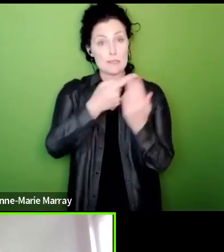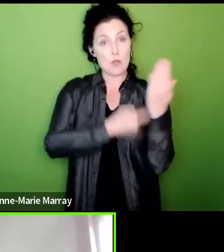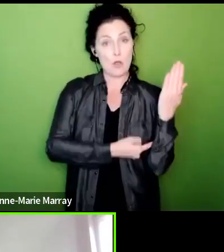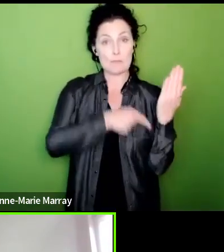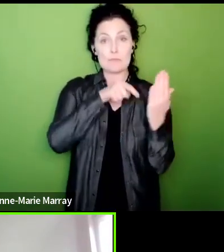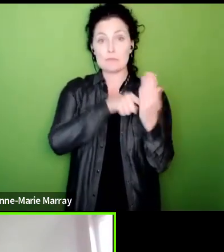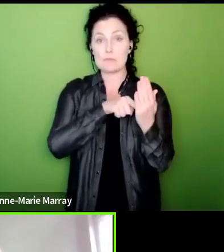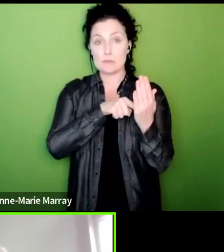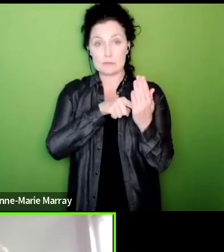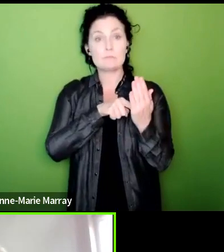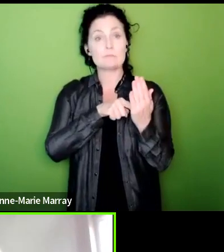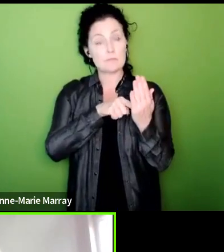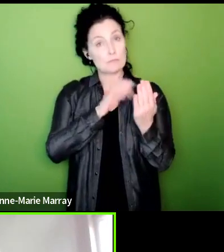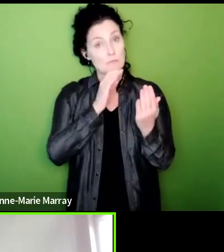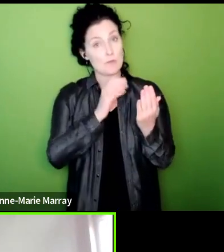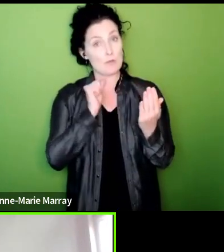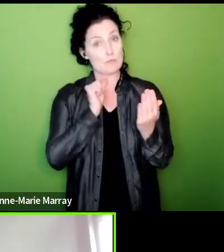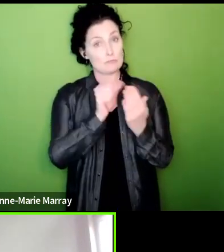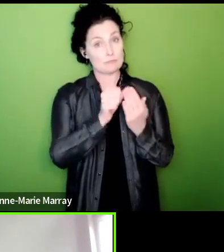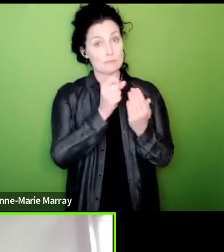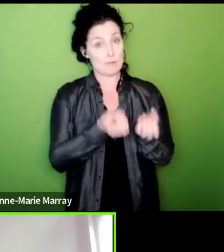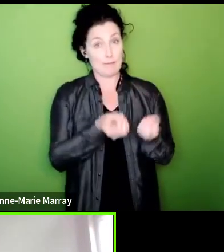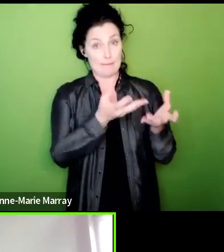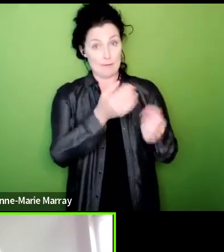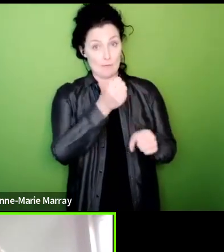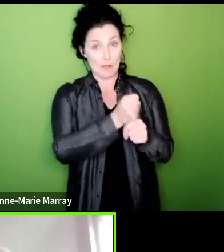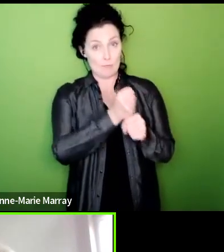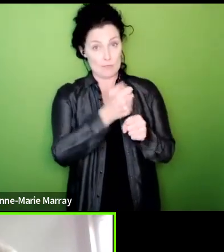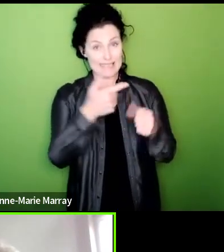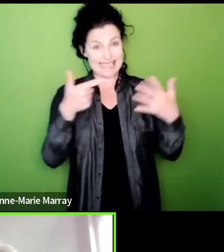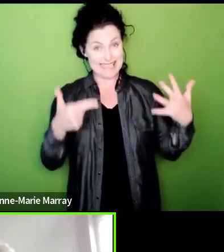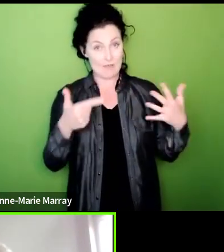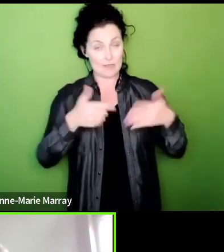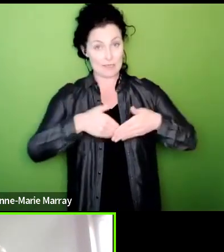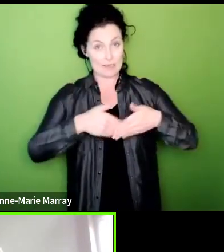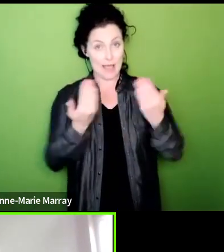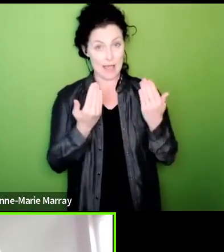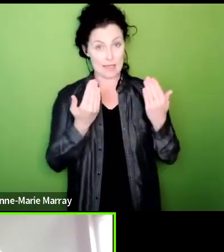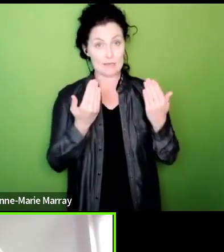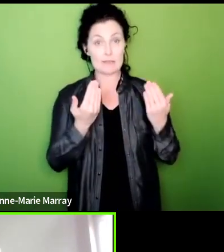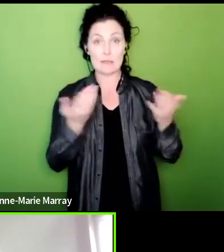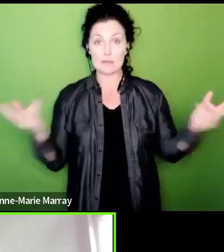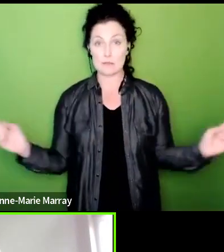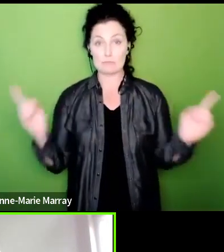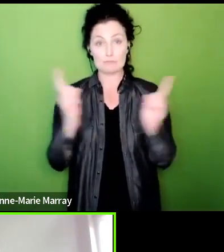so we've written today giving them seven days in order to table proposals and meet with the union